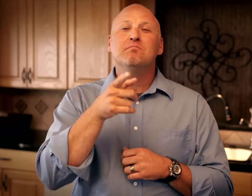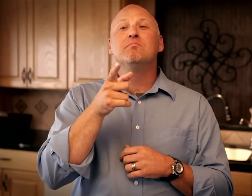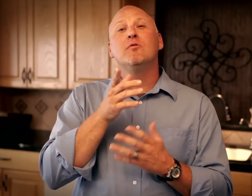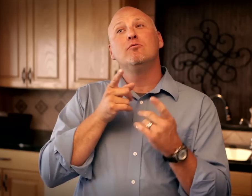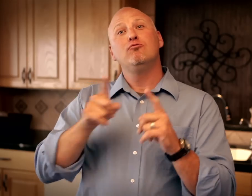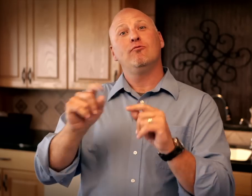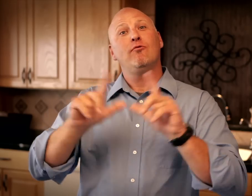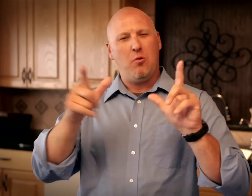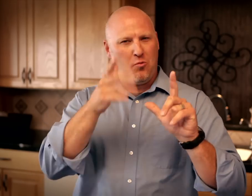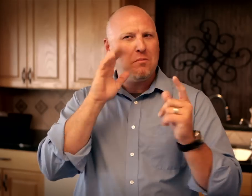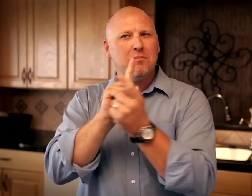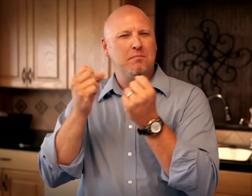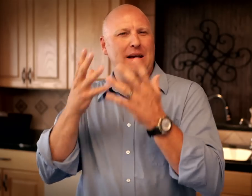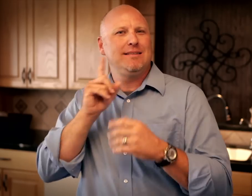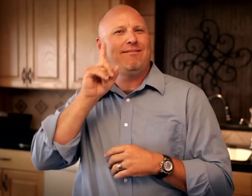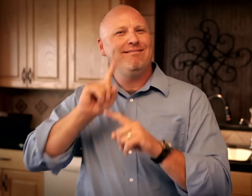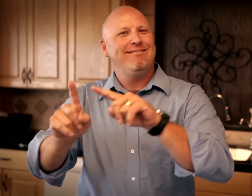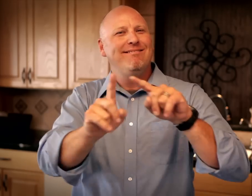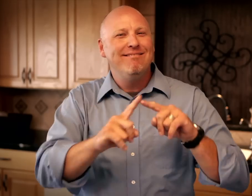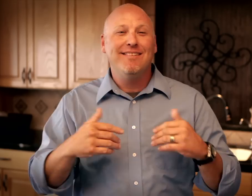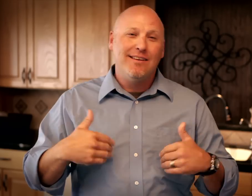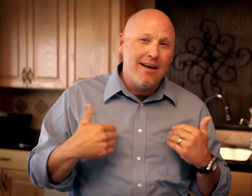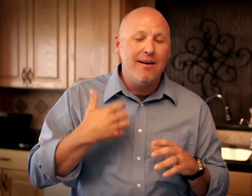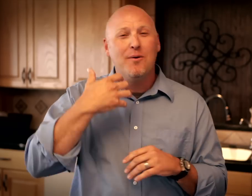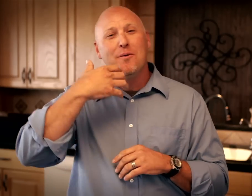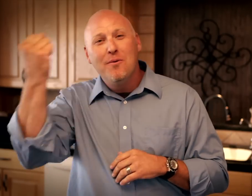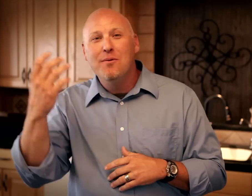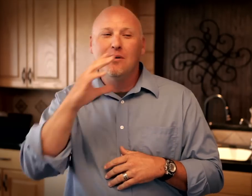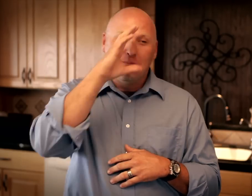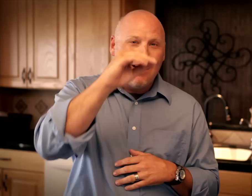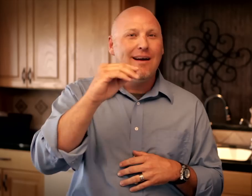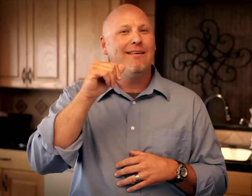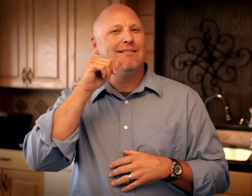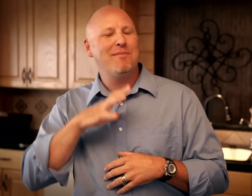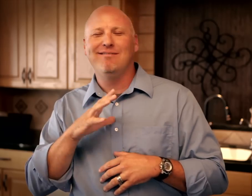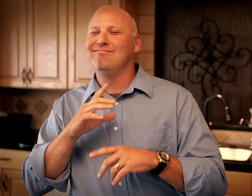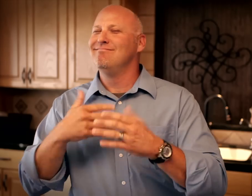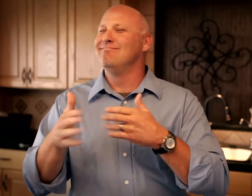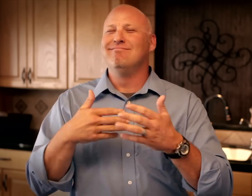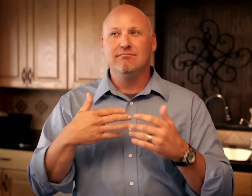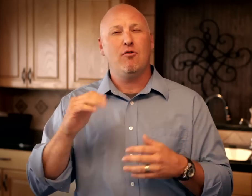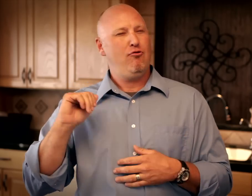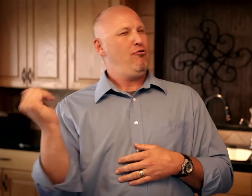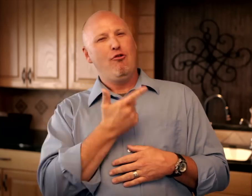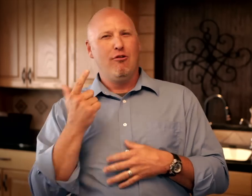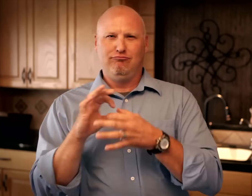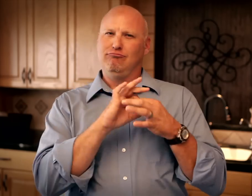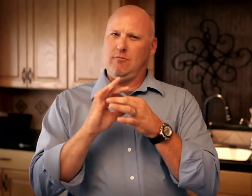Throughout the VLOG you will meet many different Deaf individuals. They will be young, old, male and female who are all members of our community.